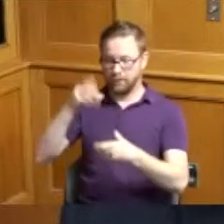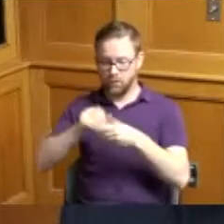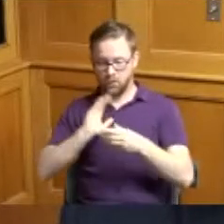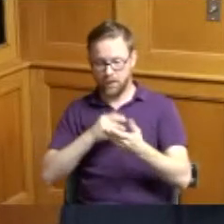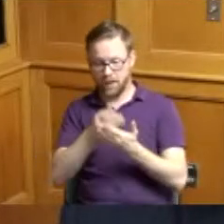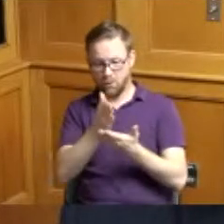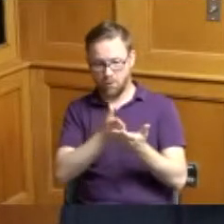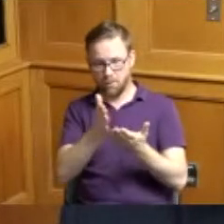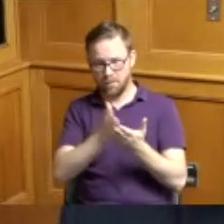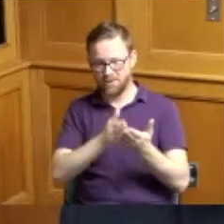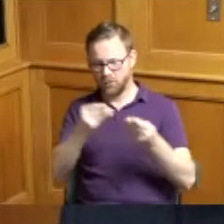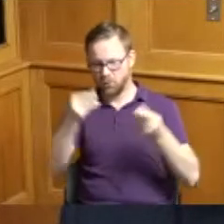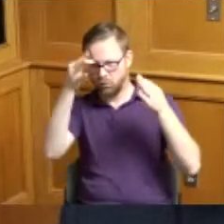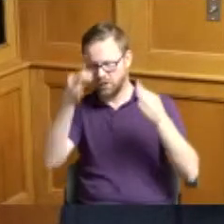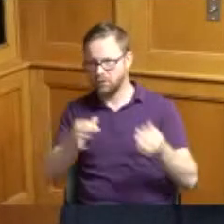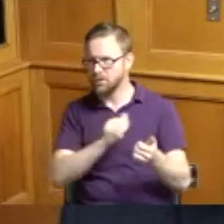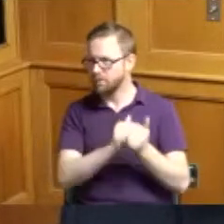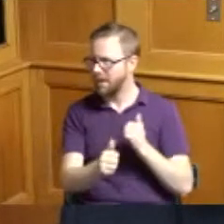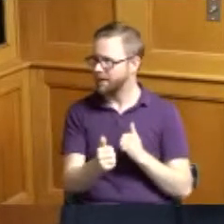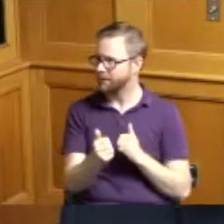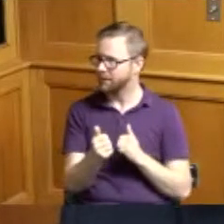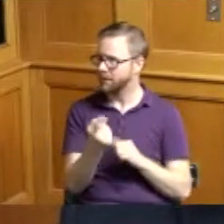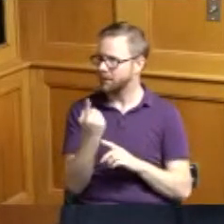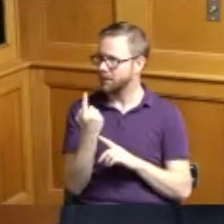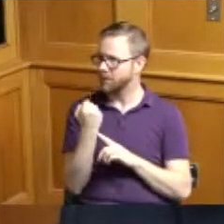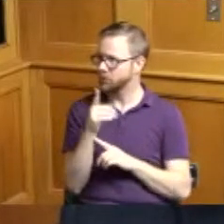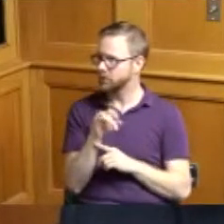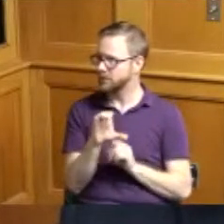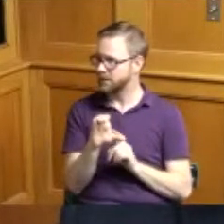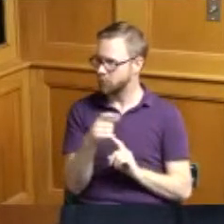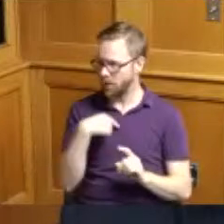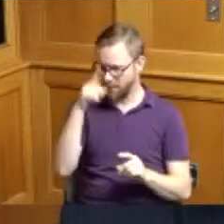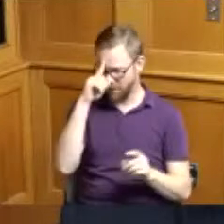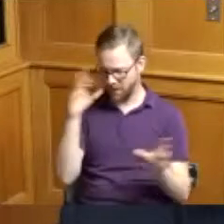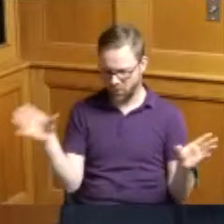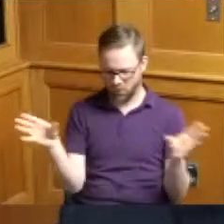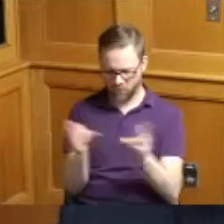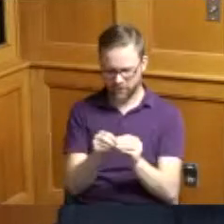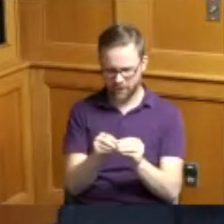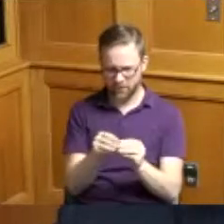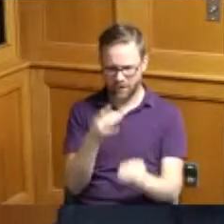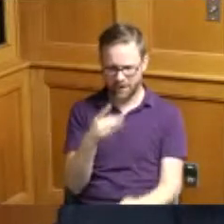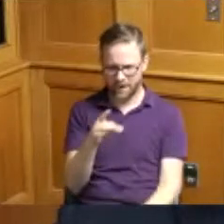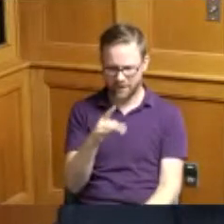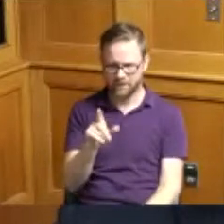through a resolution past I believe last December at an amount at a budget amount of 18.5 million